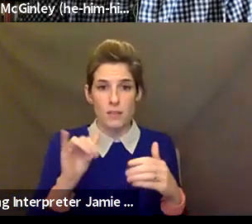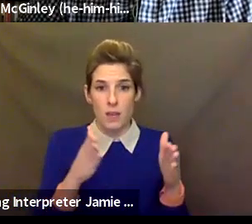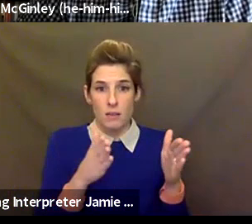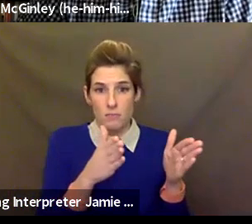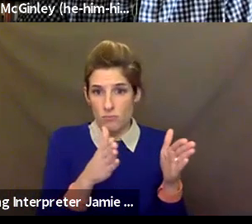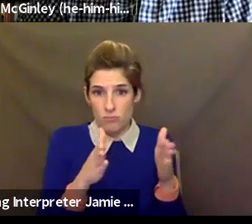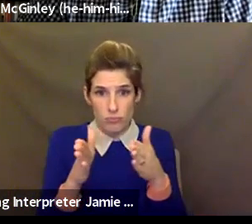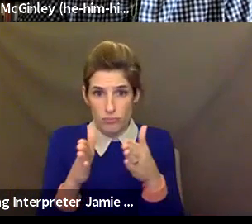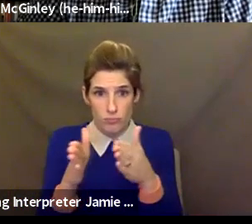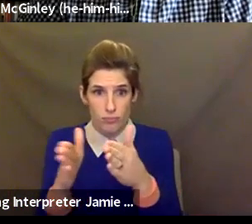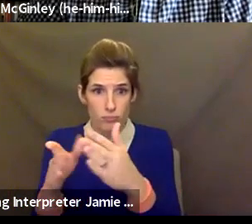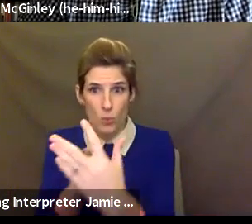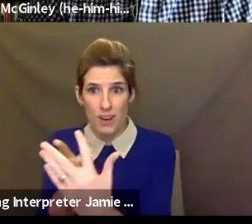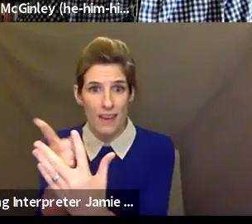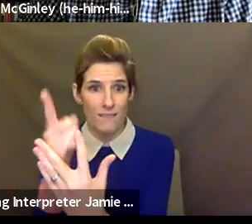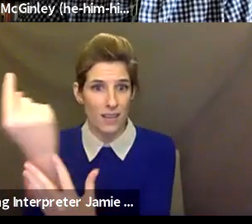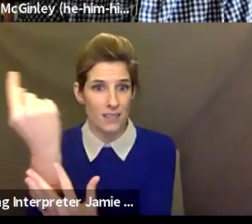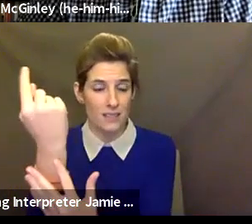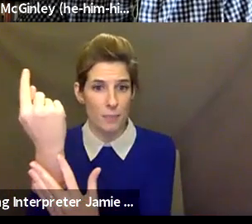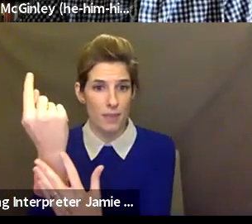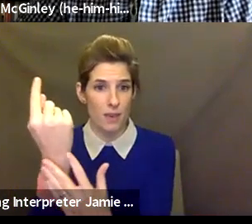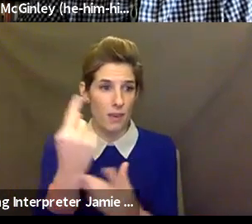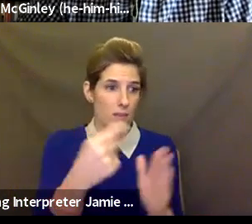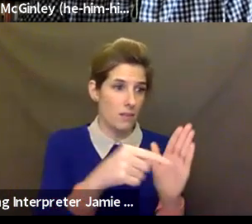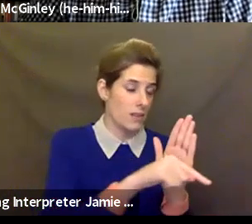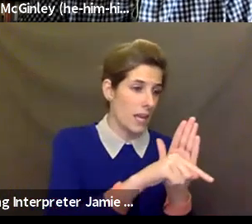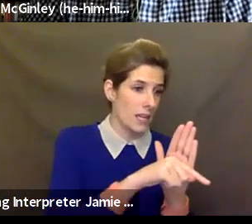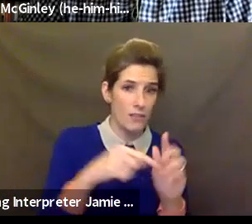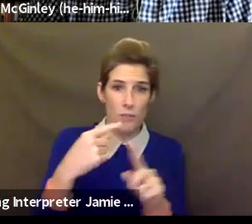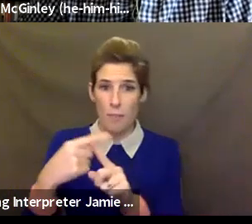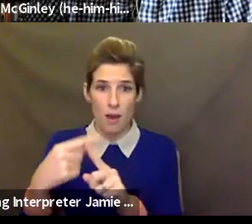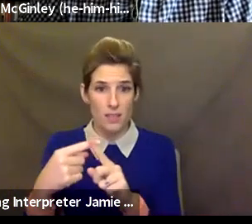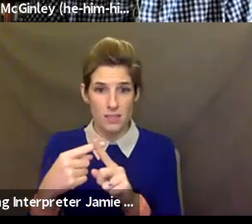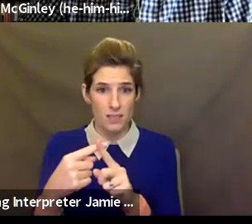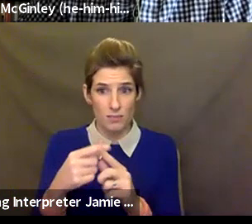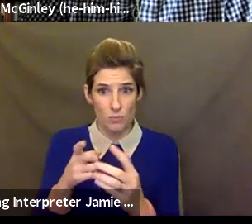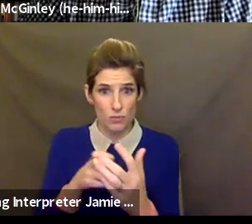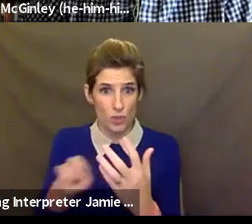wonderful things and negative things built into that. I don't